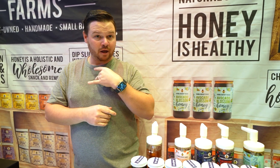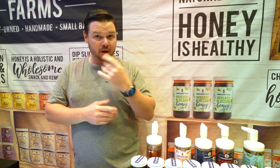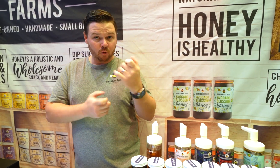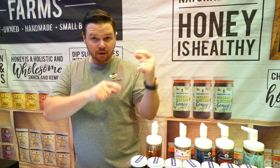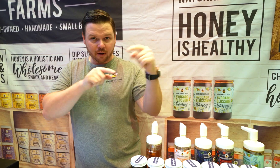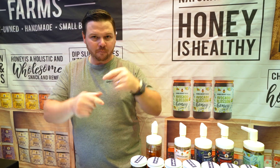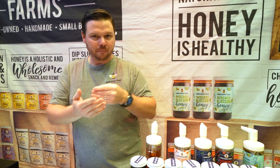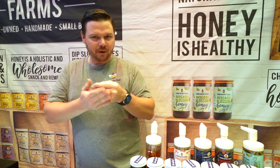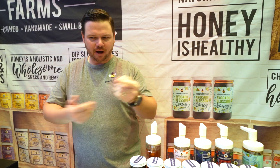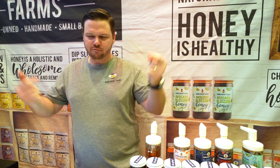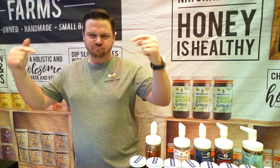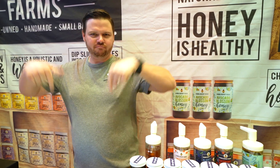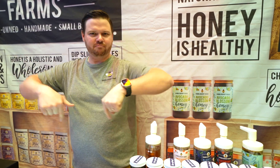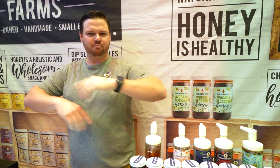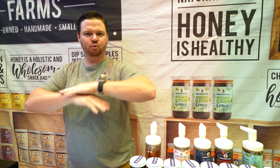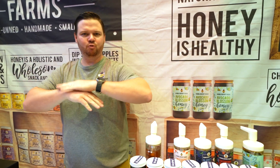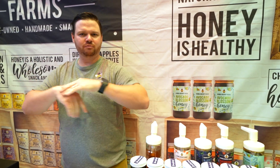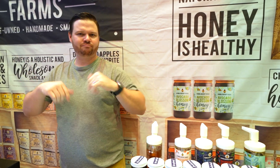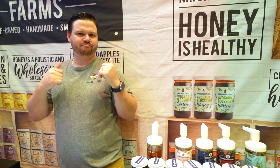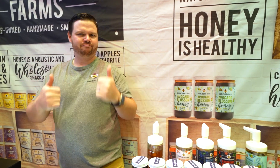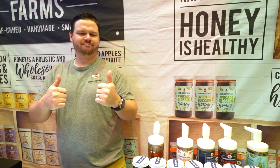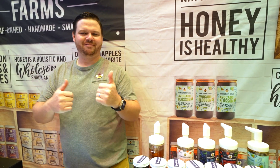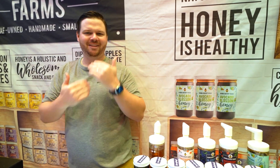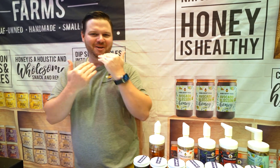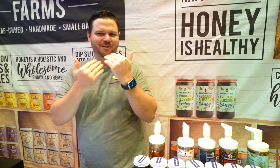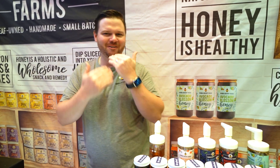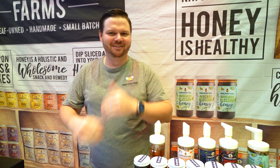If you like honey and spreads, come buy some here at our booth! Thank you.